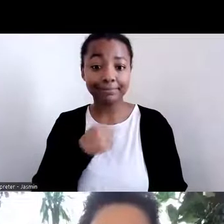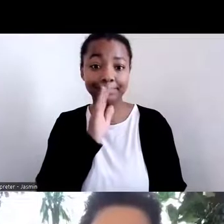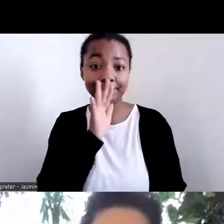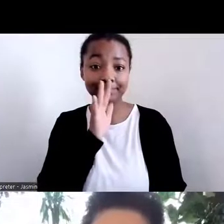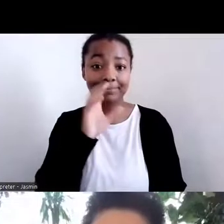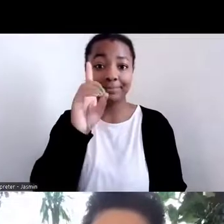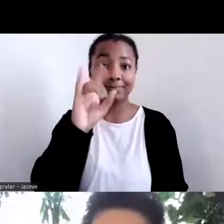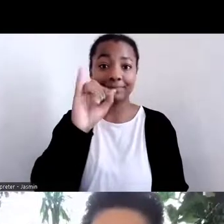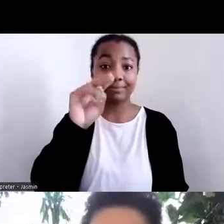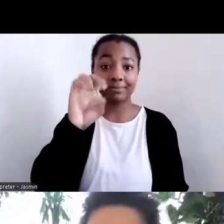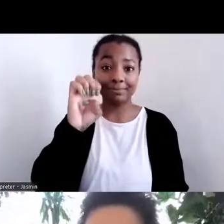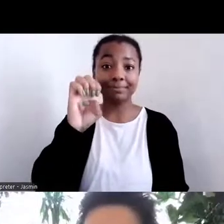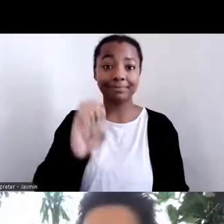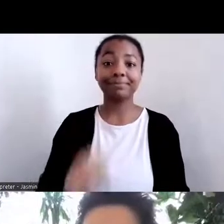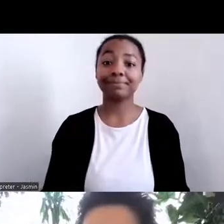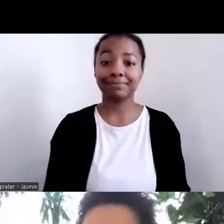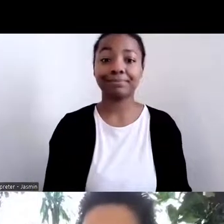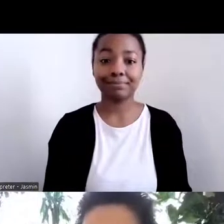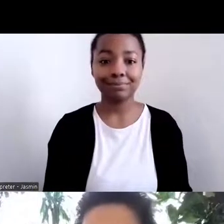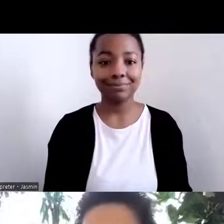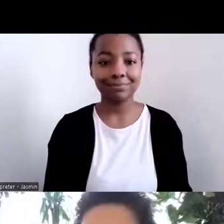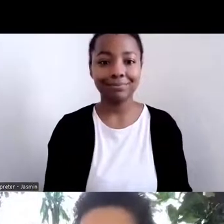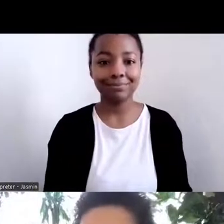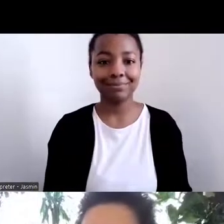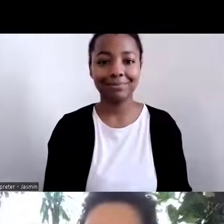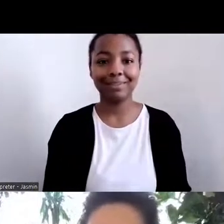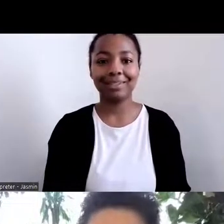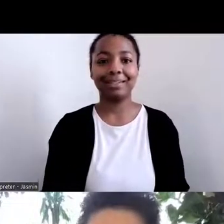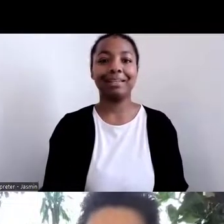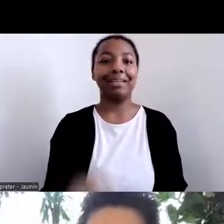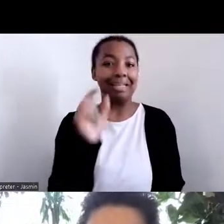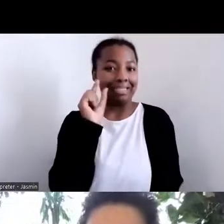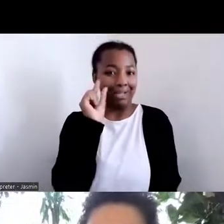And just as it is difficult to say, it's just as difficult to implement.